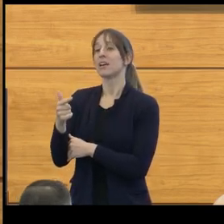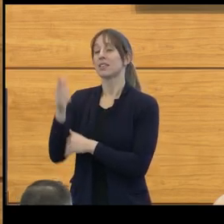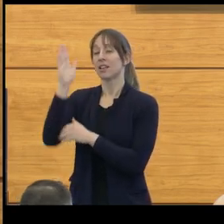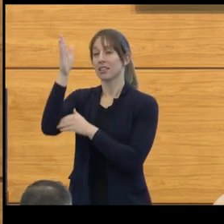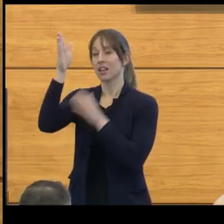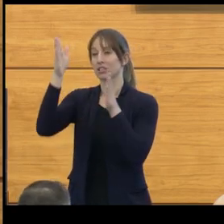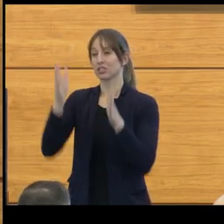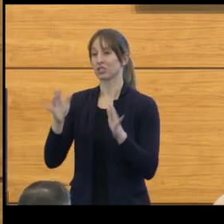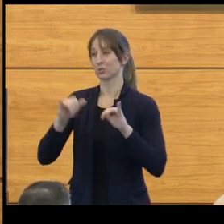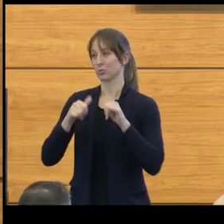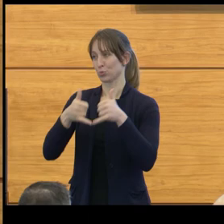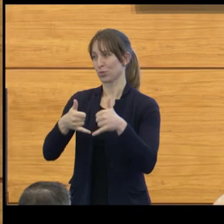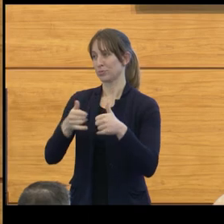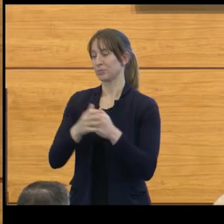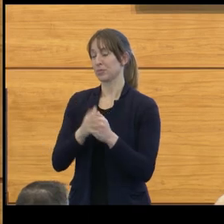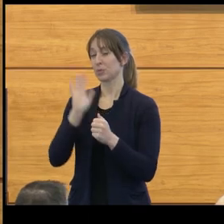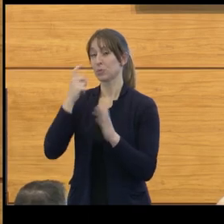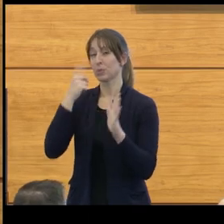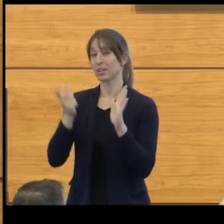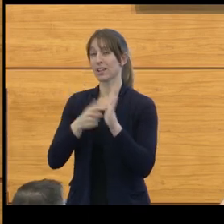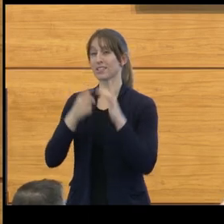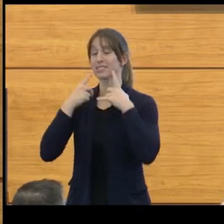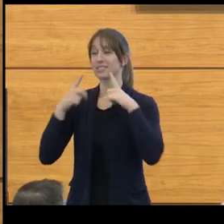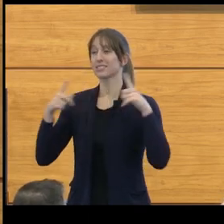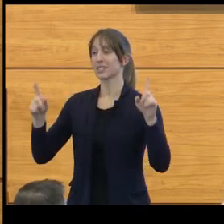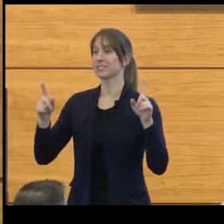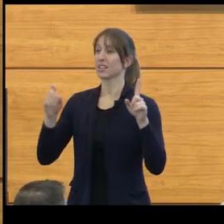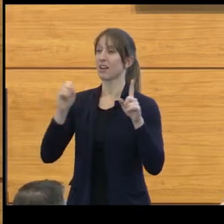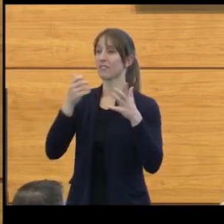which recognizes the accomplishments of a senior faculty member.